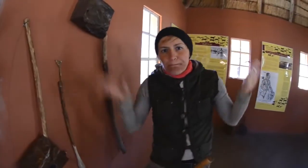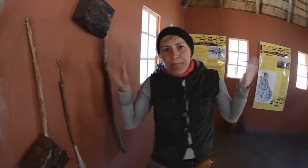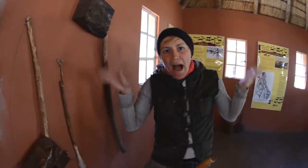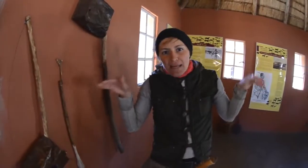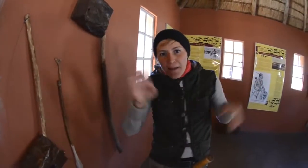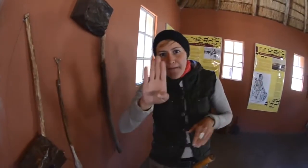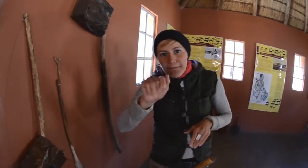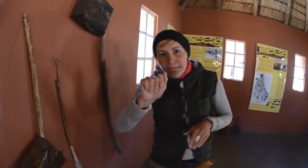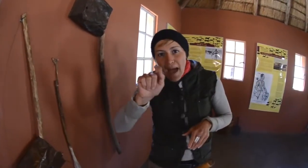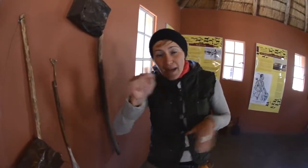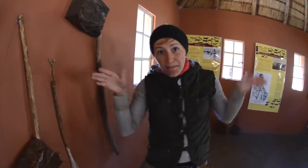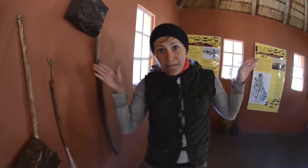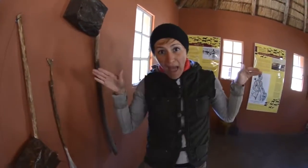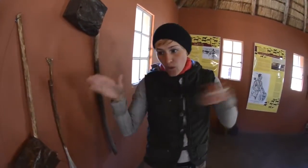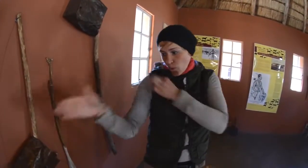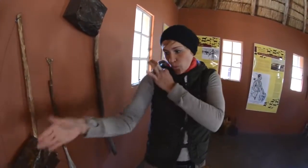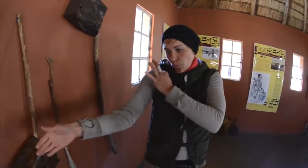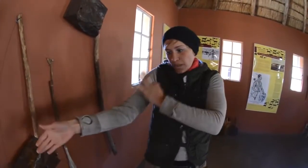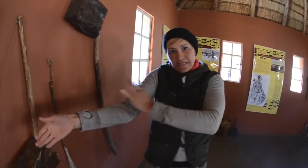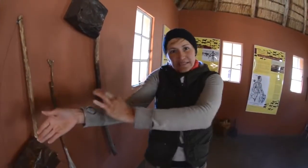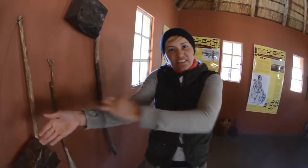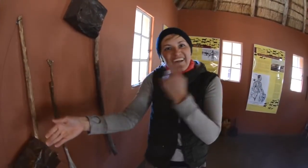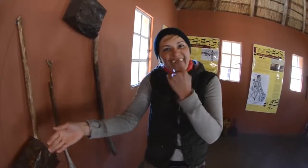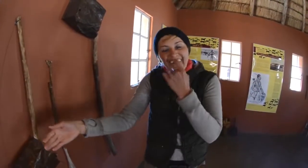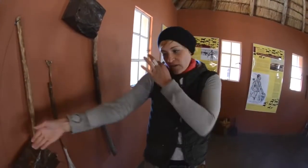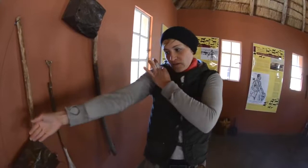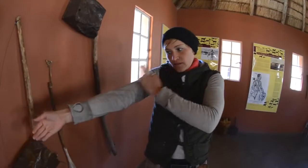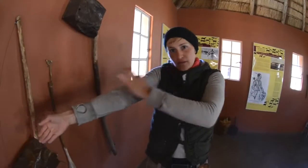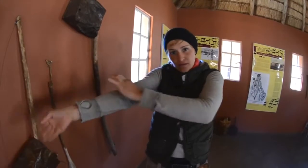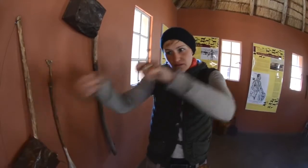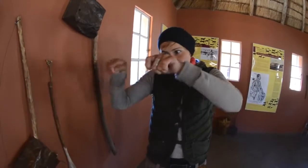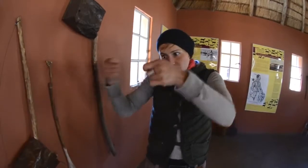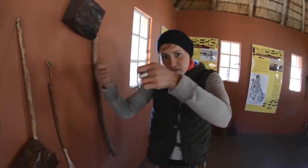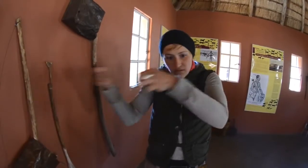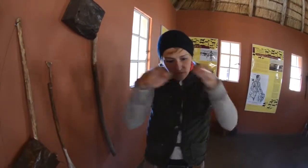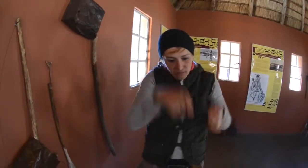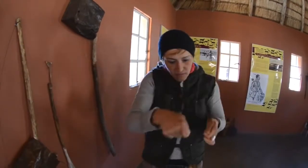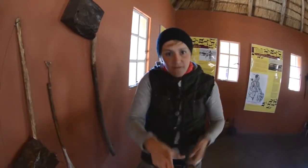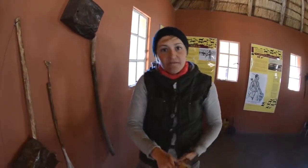this little thing is made from bat wing